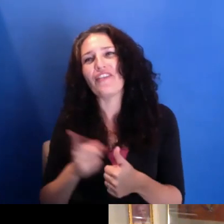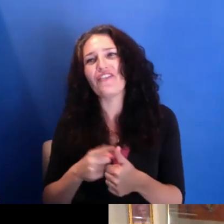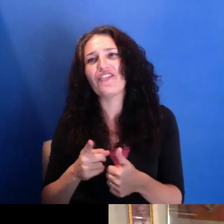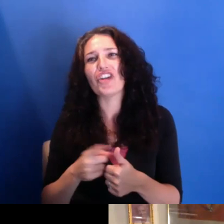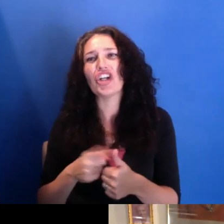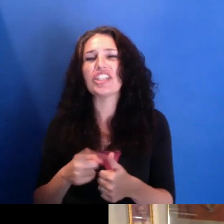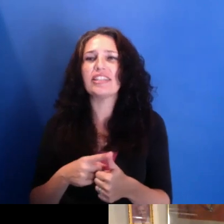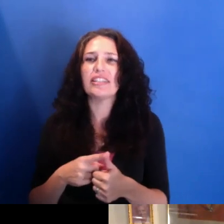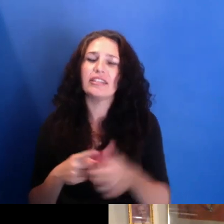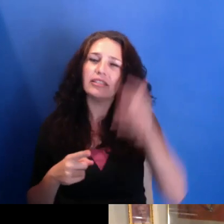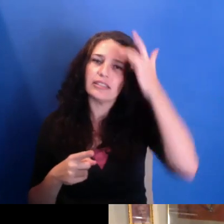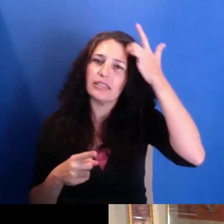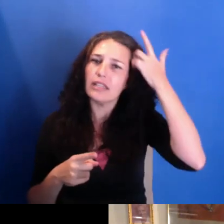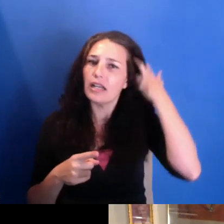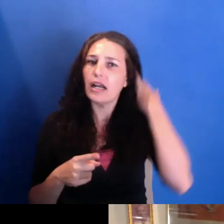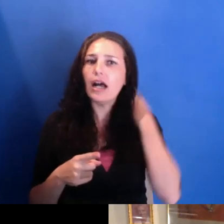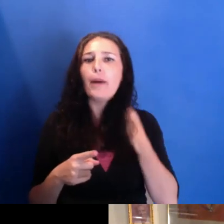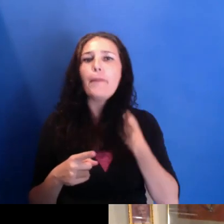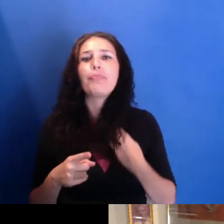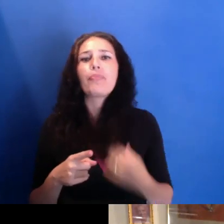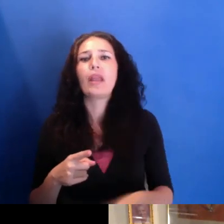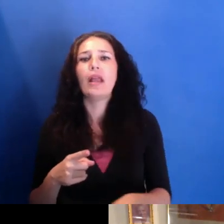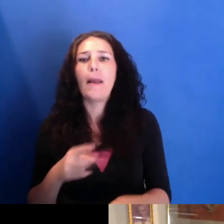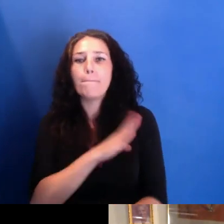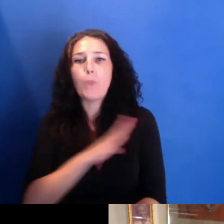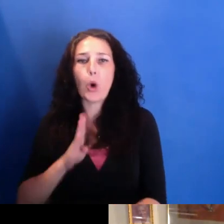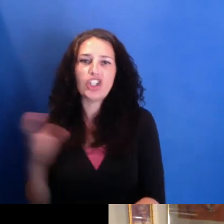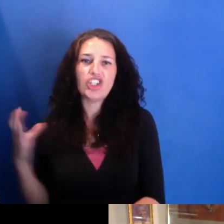is somebody I met in New York, this extraordinary impresario